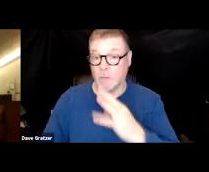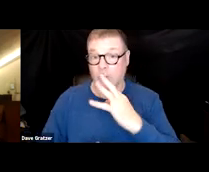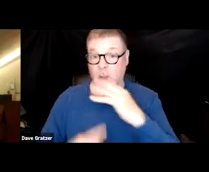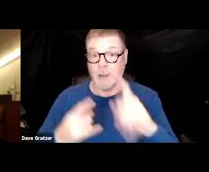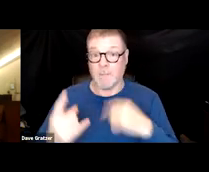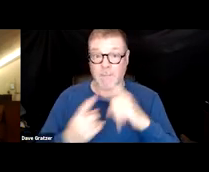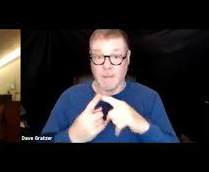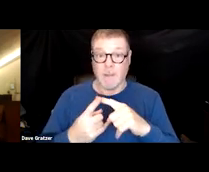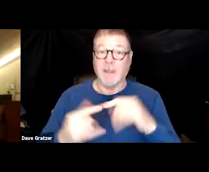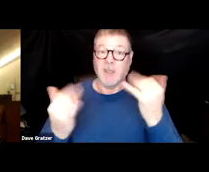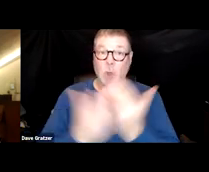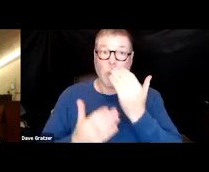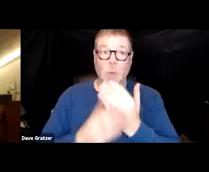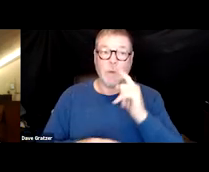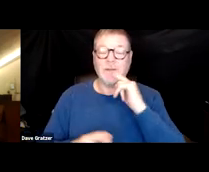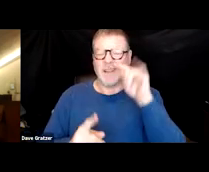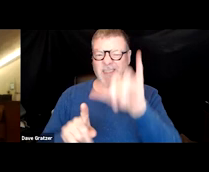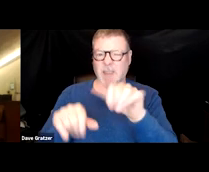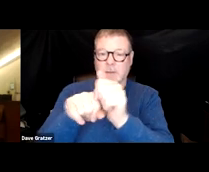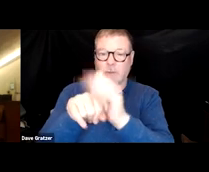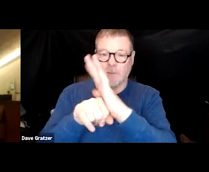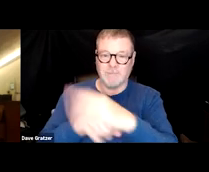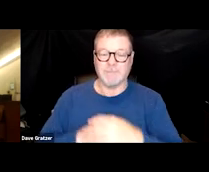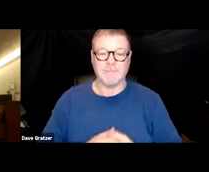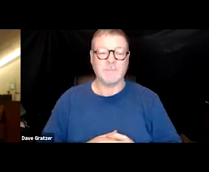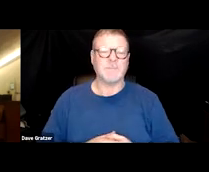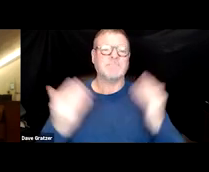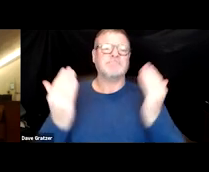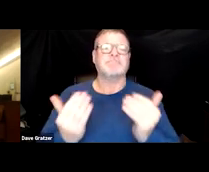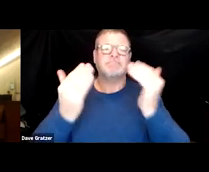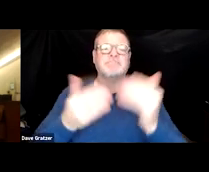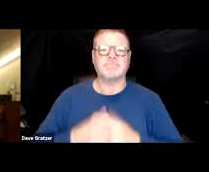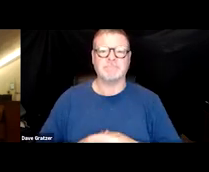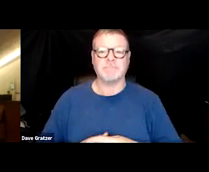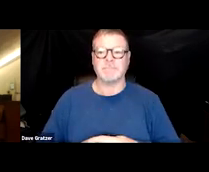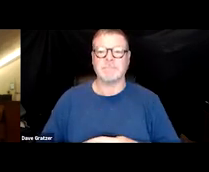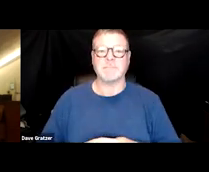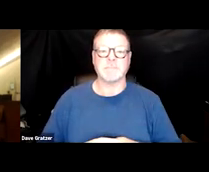and it's new is our long COVID. So let's move on to the next slide here. Here we go.